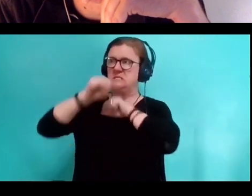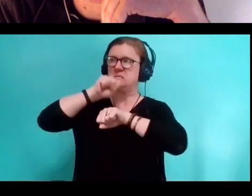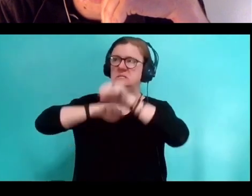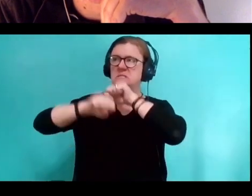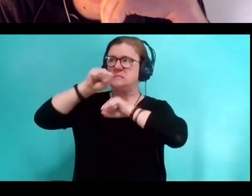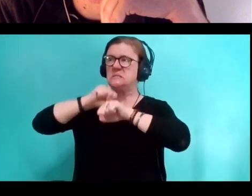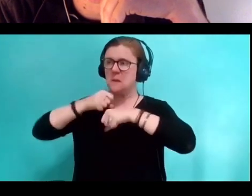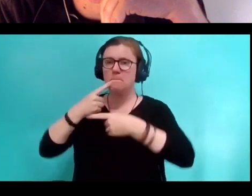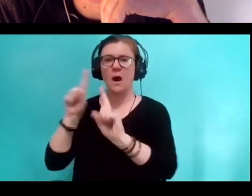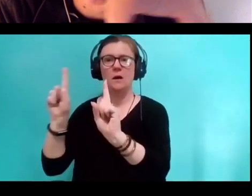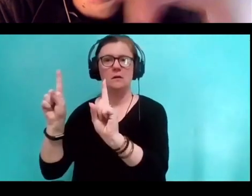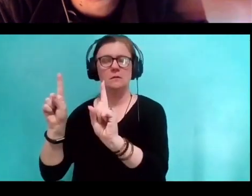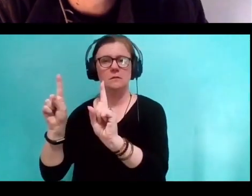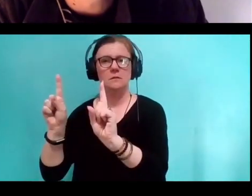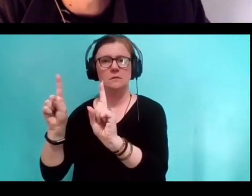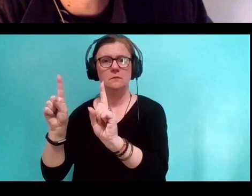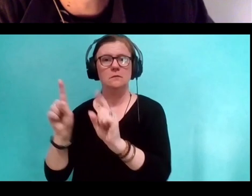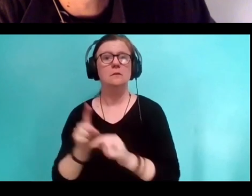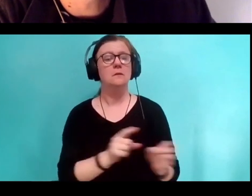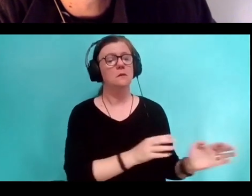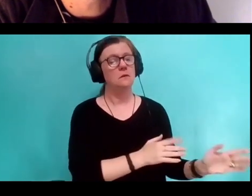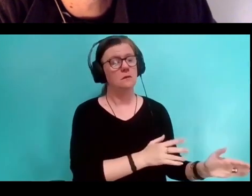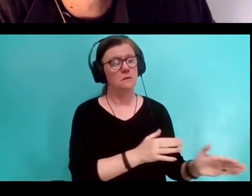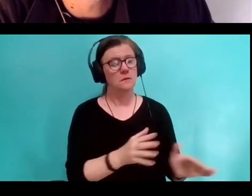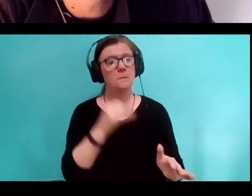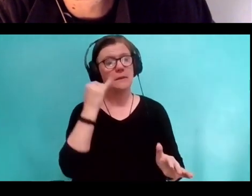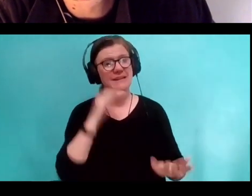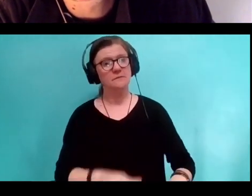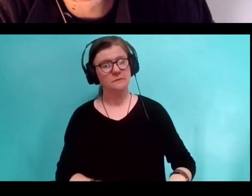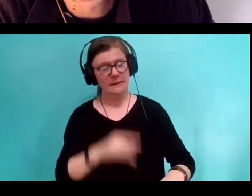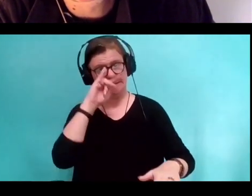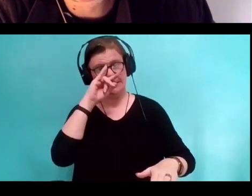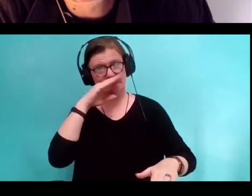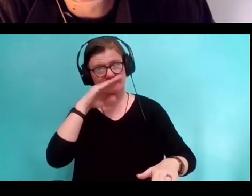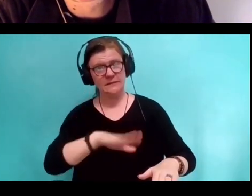But then if the table, the kid has to start, has to take over that mastery,